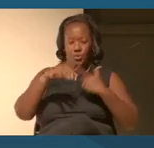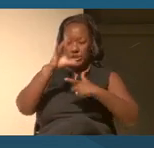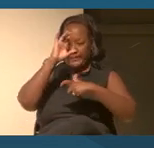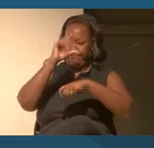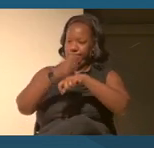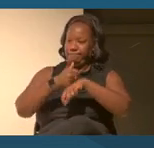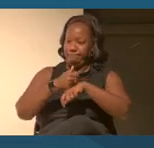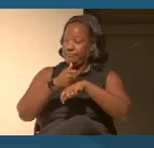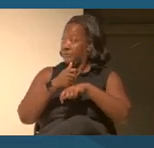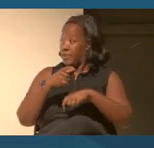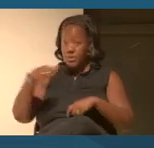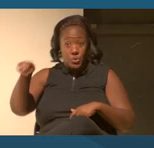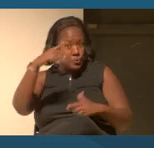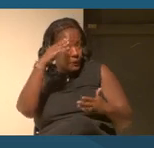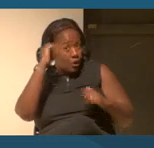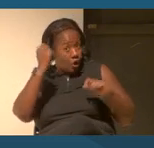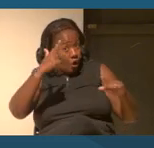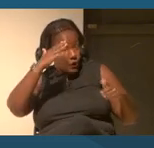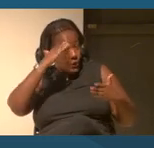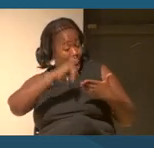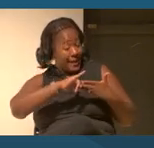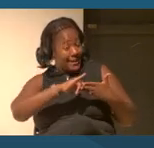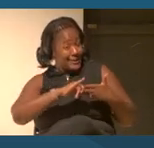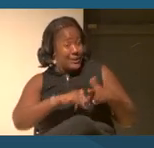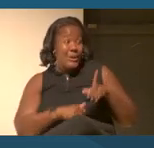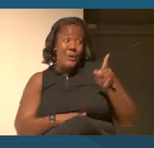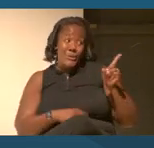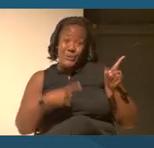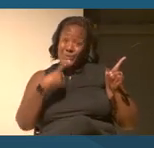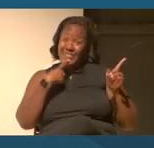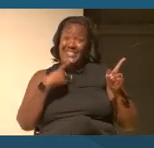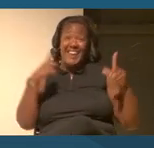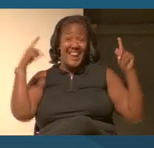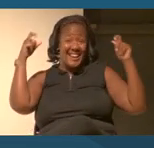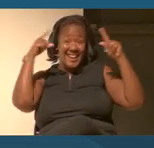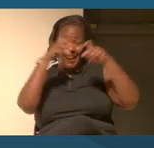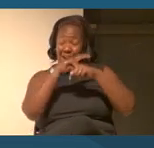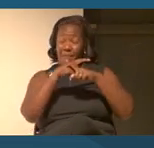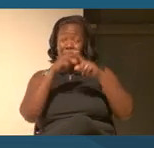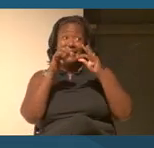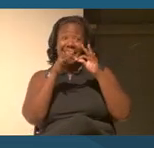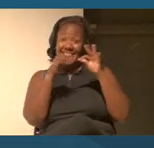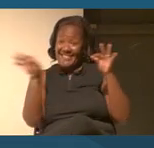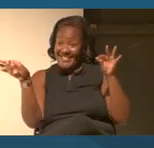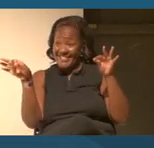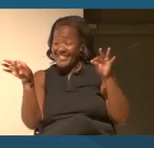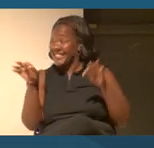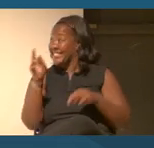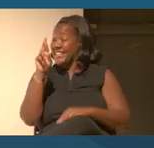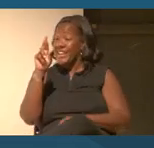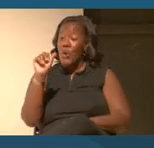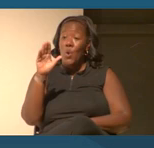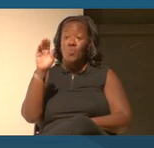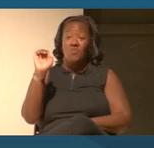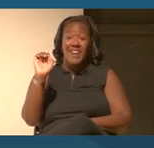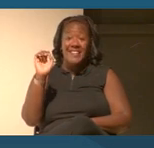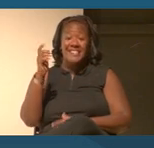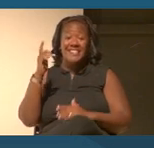Do we all know that? You just said a very complex sentence. That's true. Race is socially constructed. Yeah.